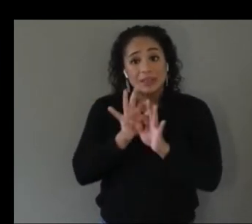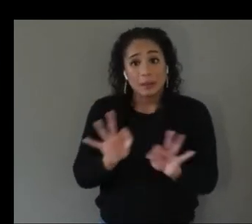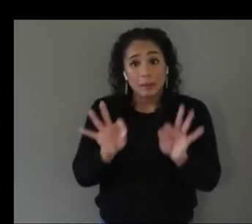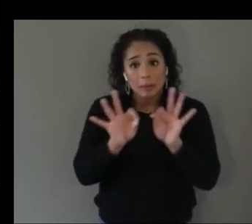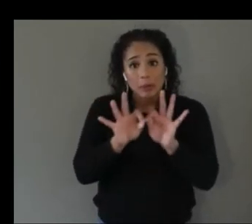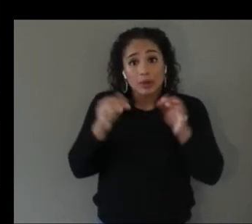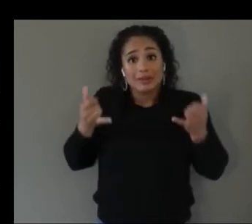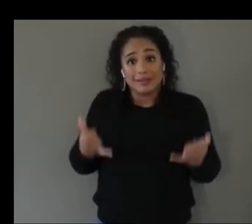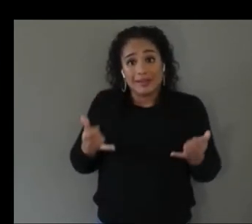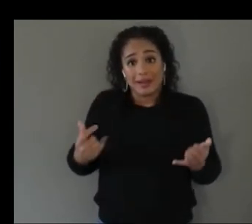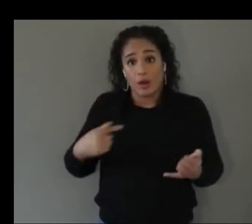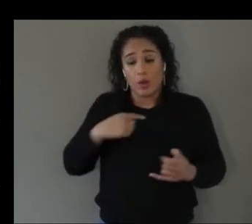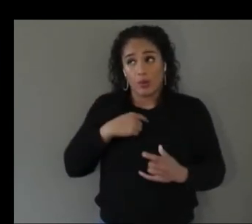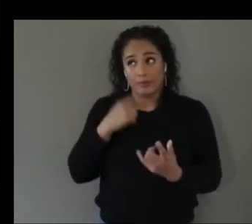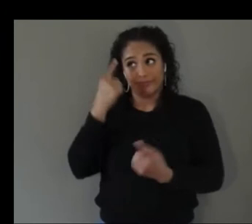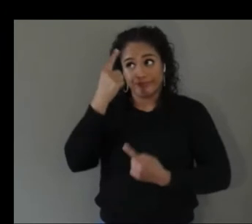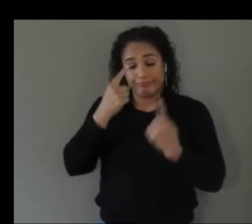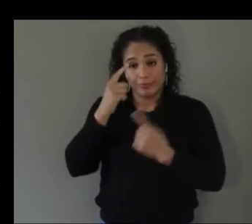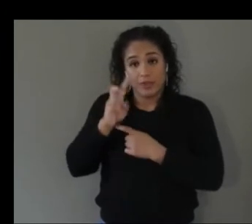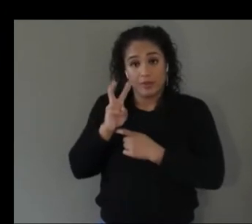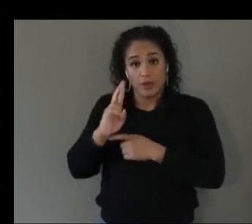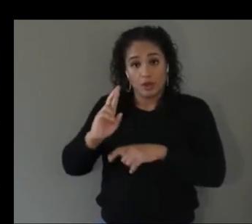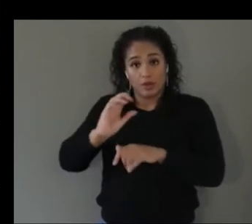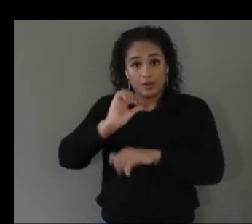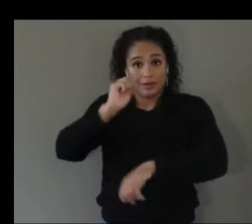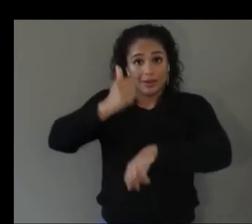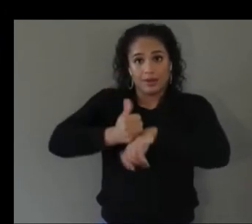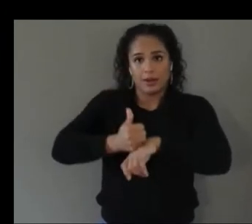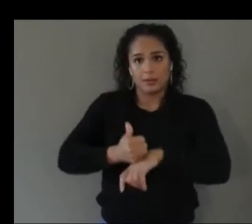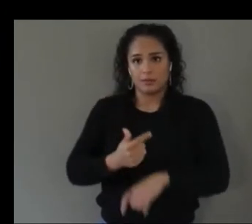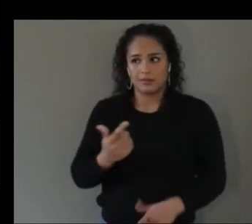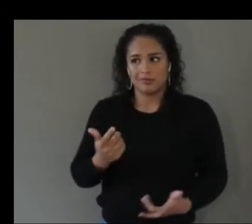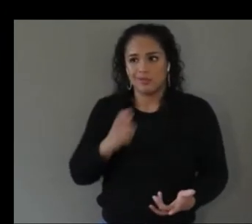mean where there's no reason to feel locked into any of the commercial devices that are